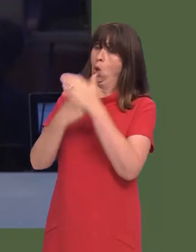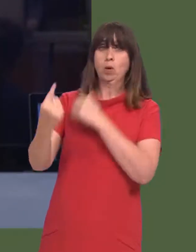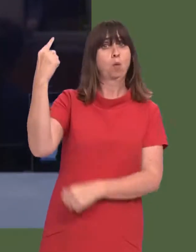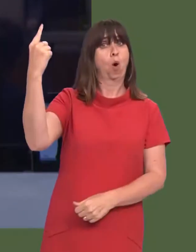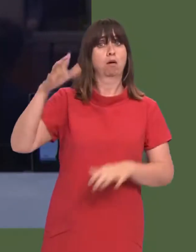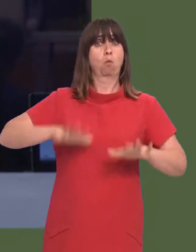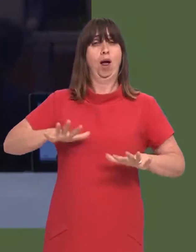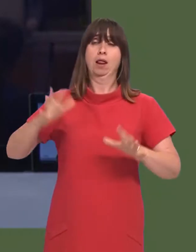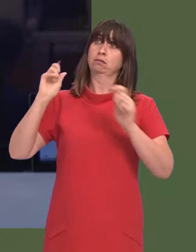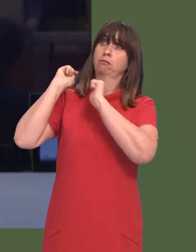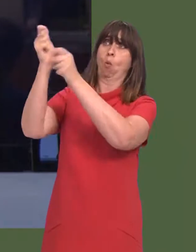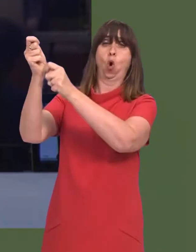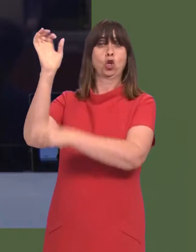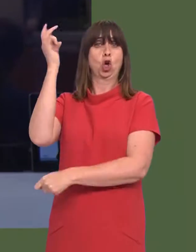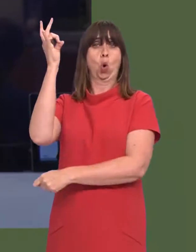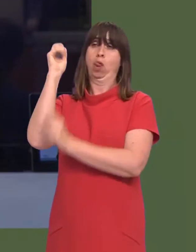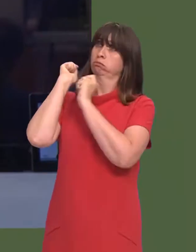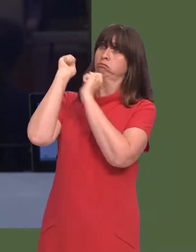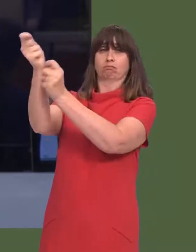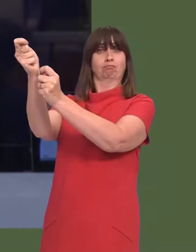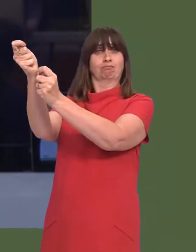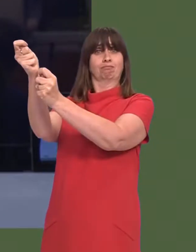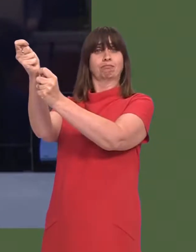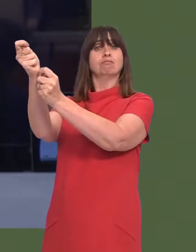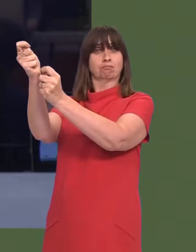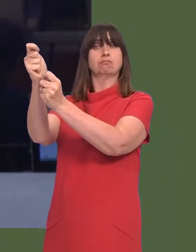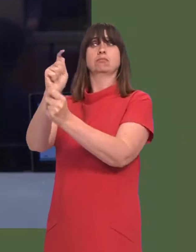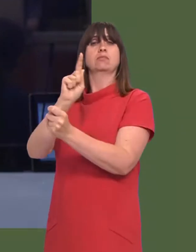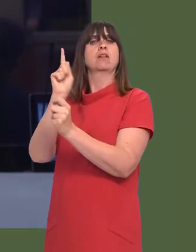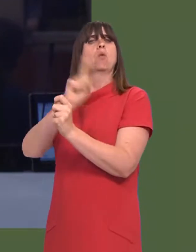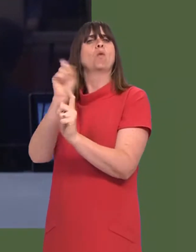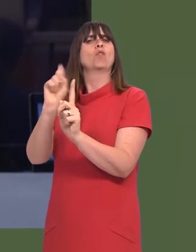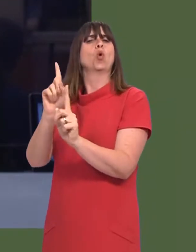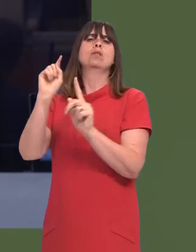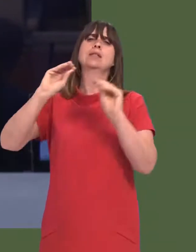the only university in Wales to win a gold award under the UK Governmentís teaching